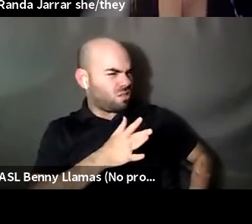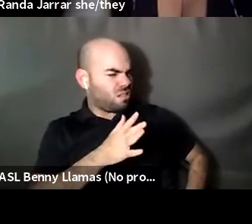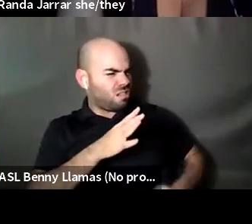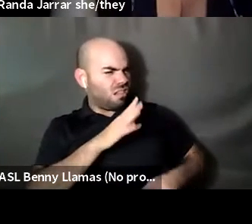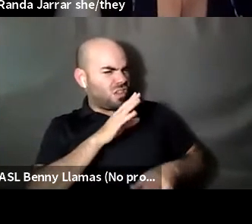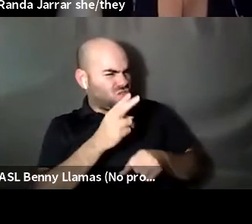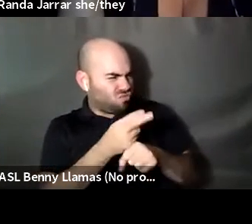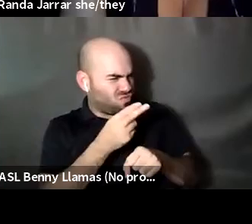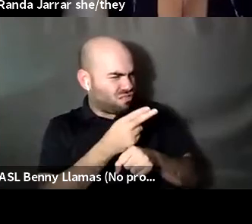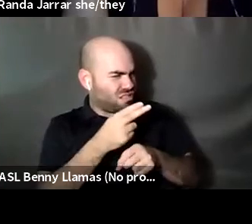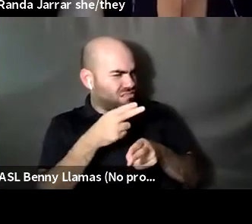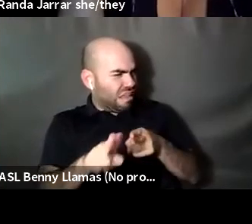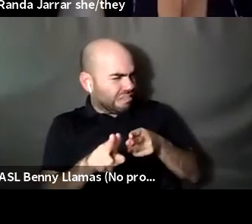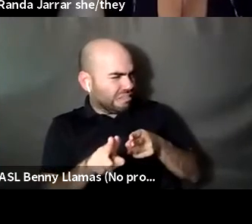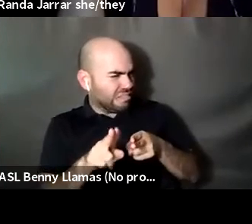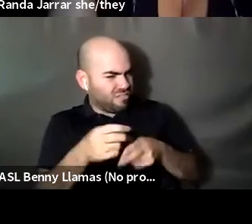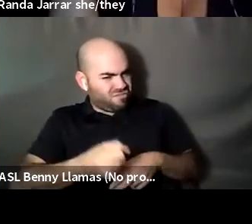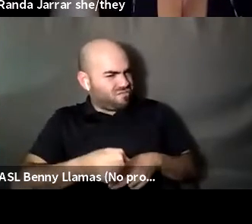Randa Jarrar she/they: It's just kinky is just a bunch of lesbians being kinky